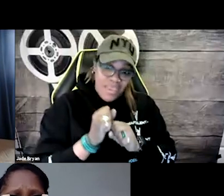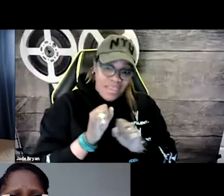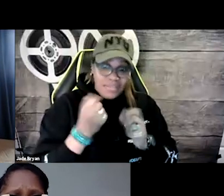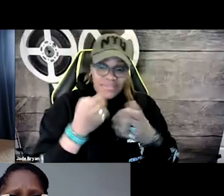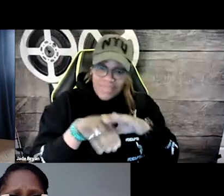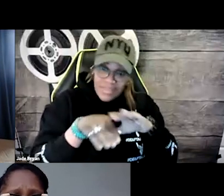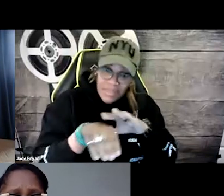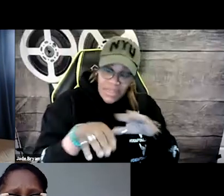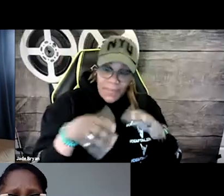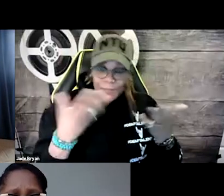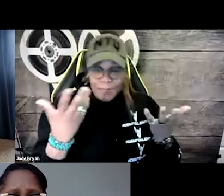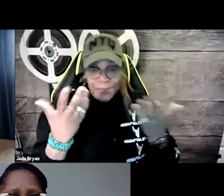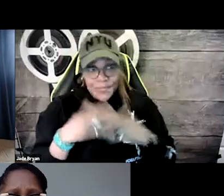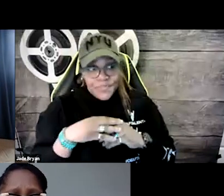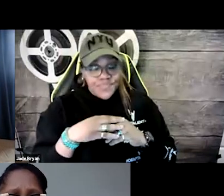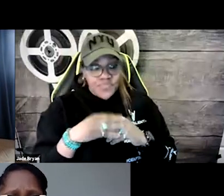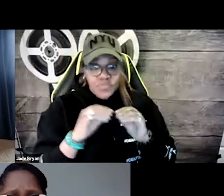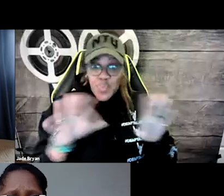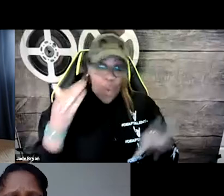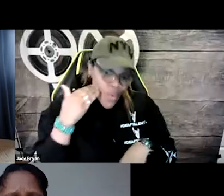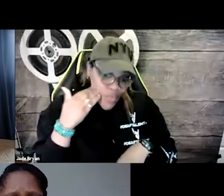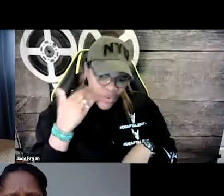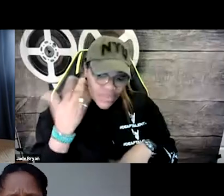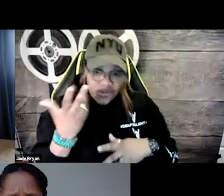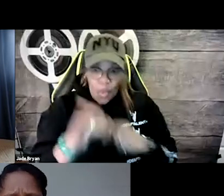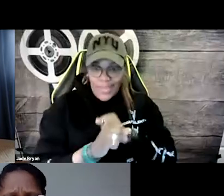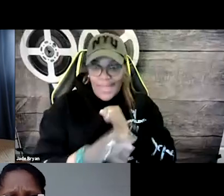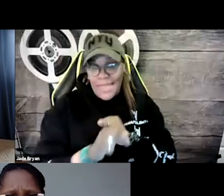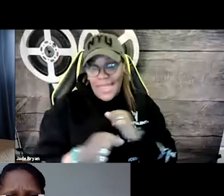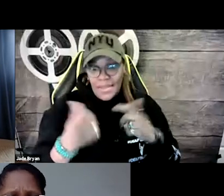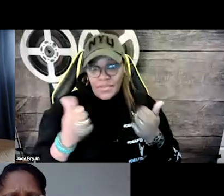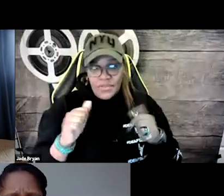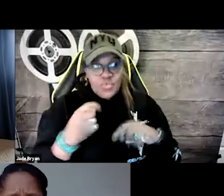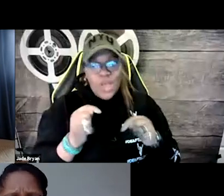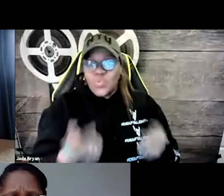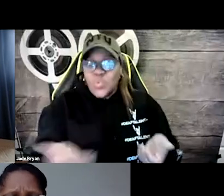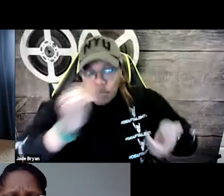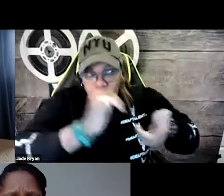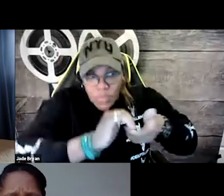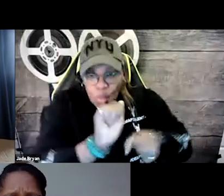for the purpose of making everything accessible. Spreading awareness for my campaign.